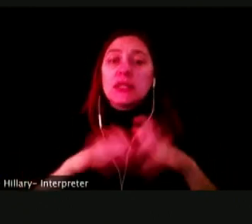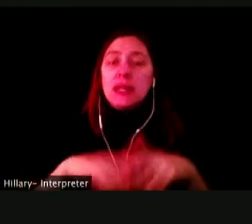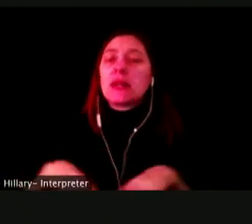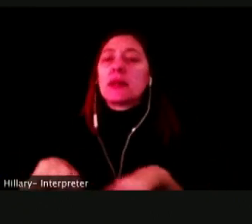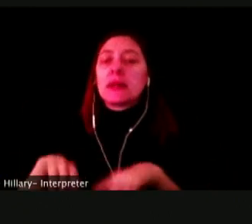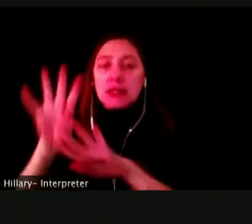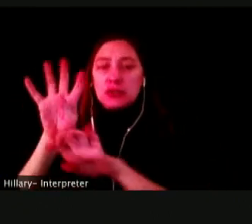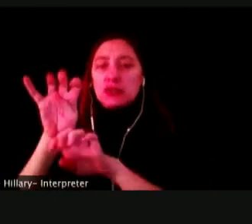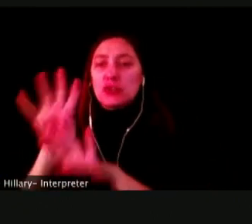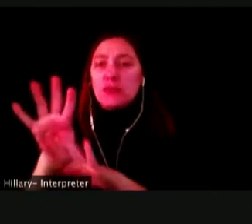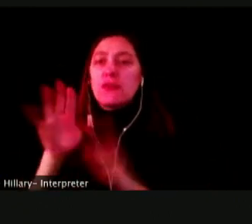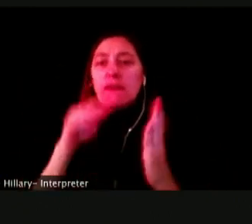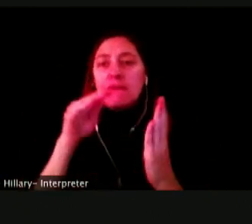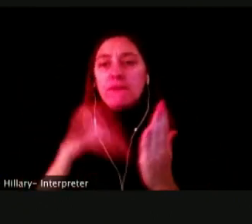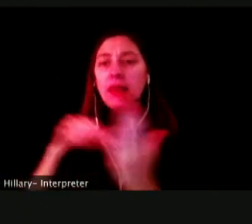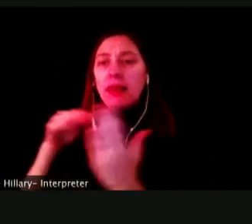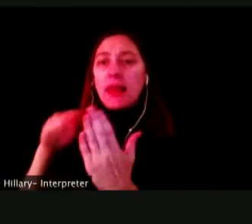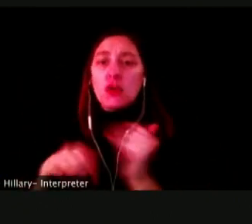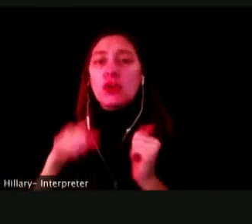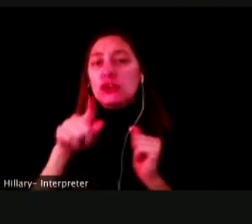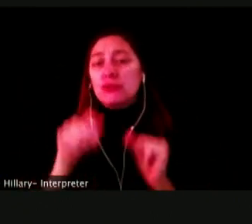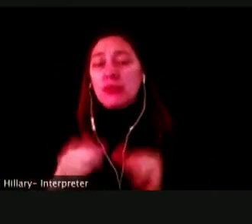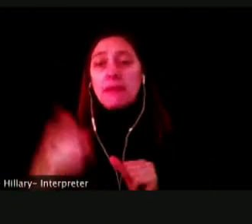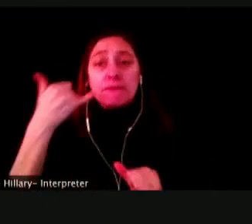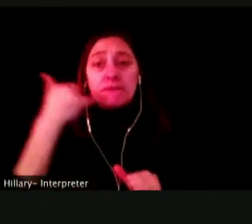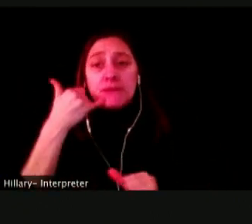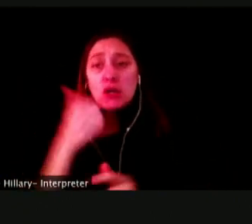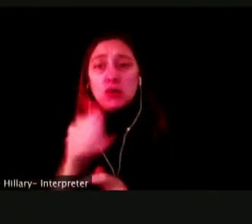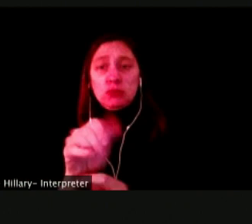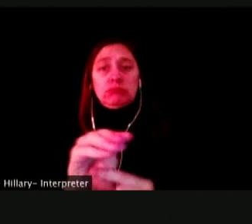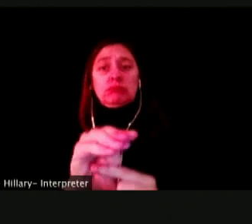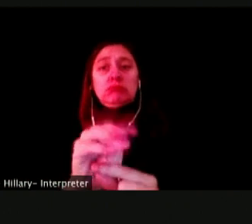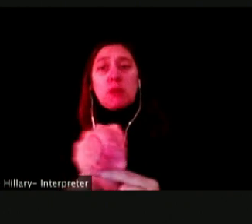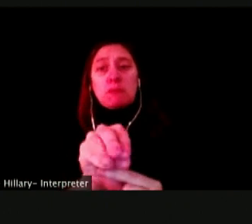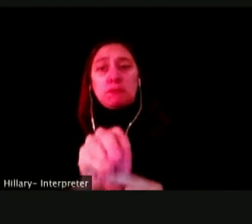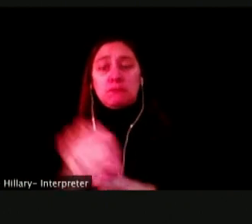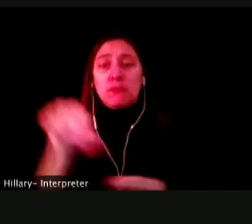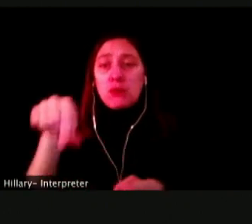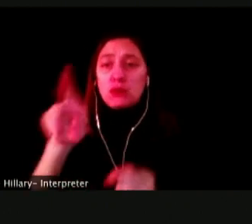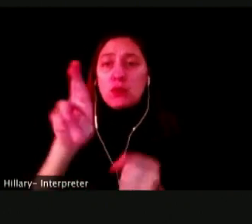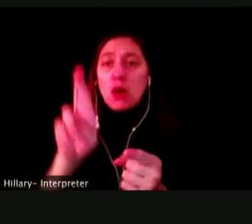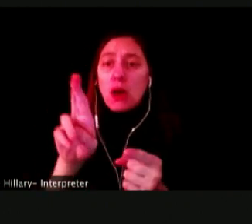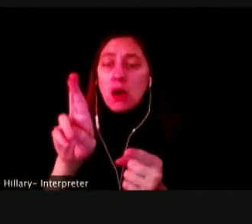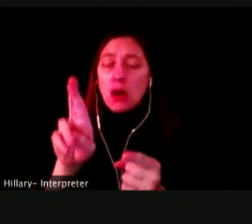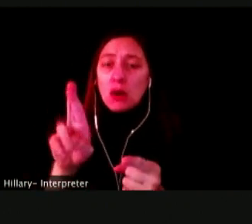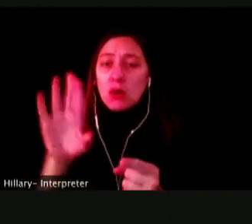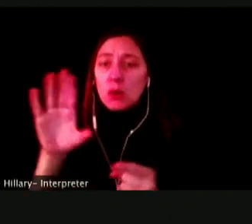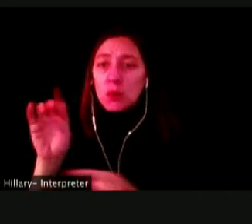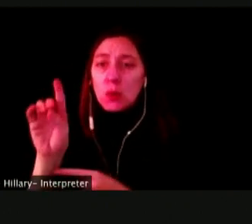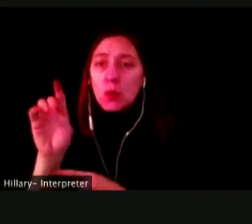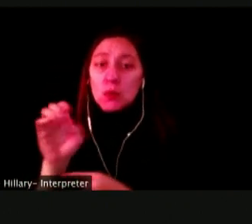EVENT. YOU CAN HOLD YOUR PHONE UP TO THE SCREEN AND LOOK AT THE QR CODE OR TYPE IN THE FORM LINK